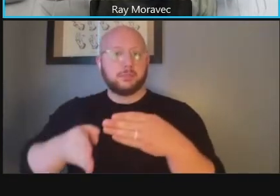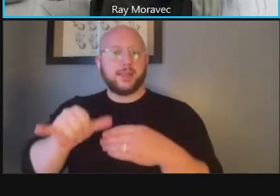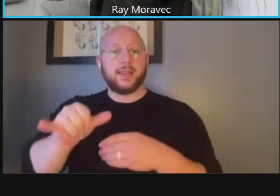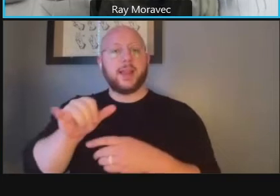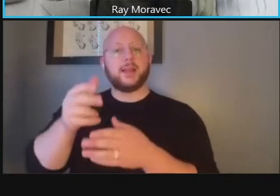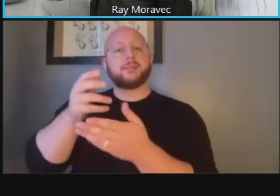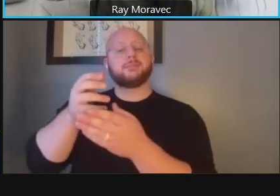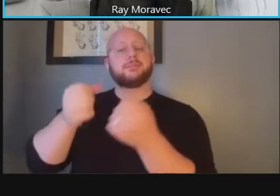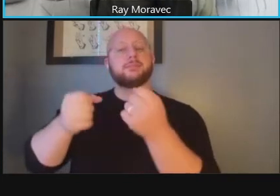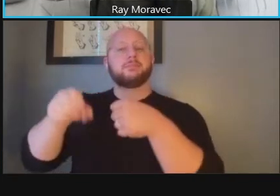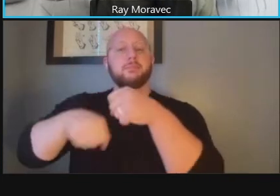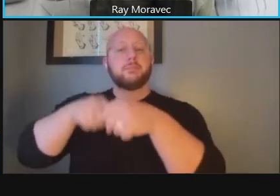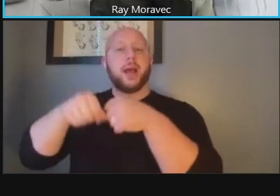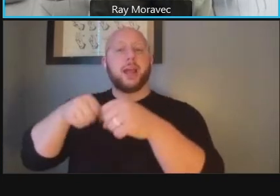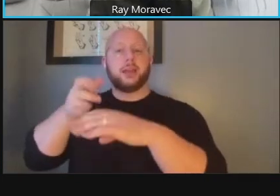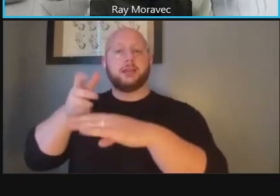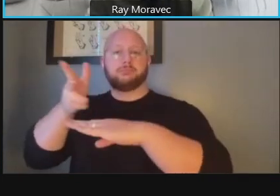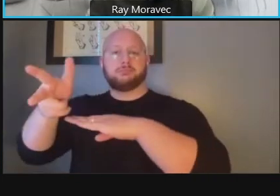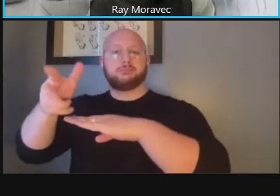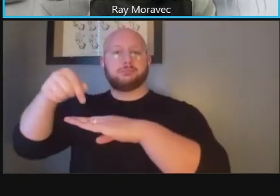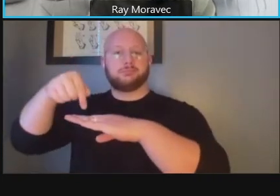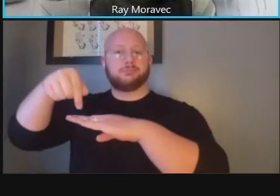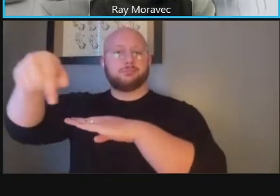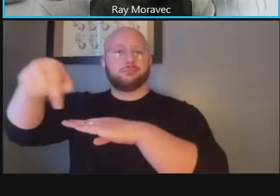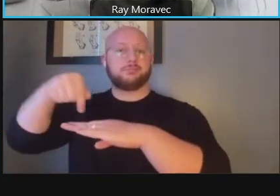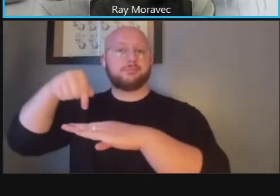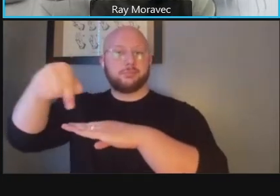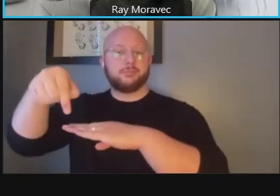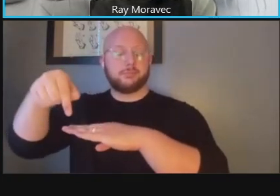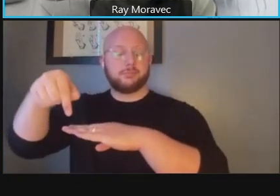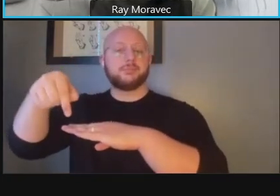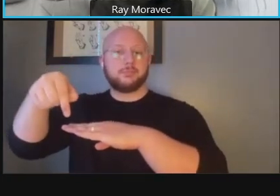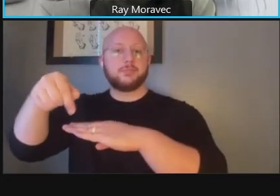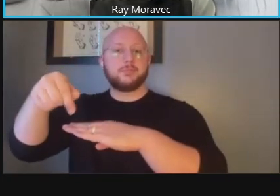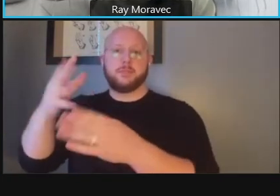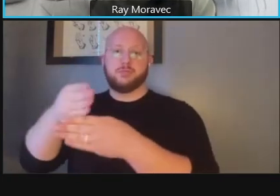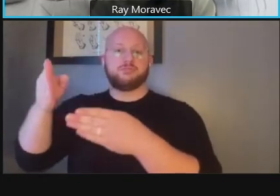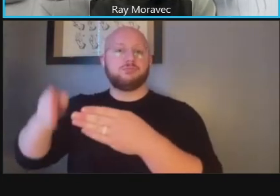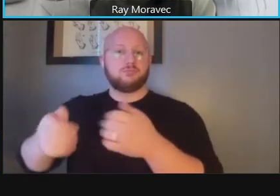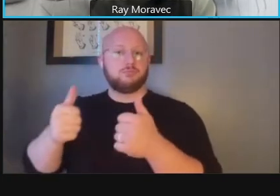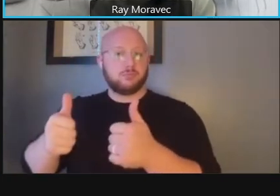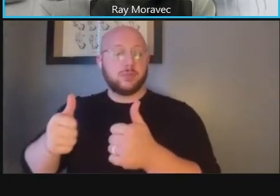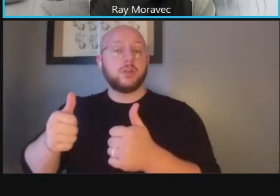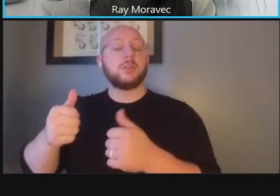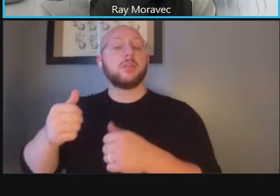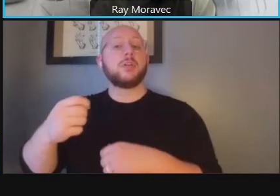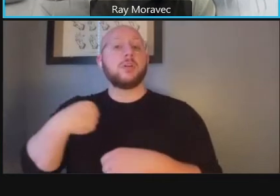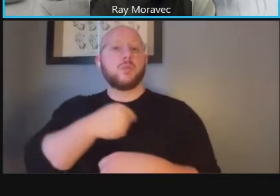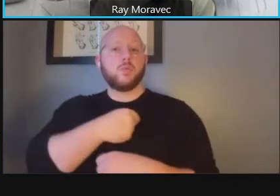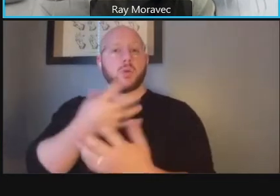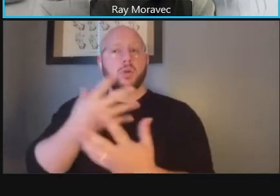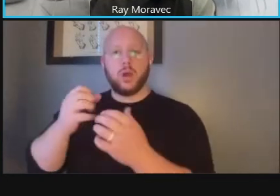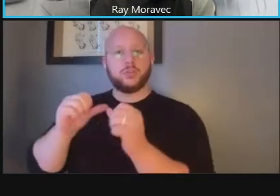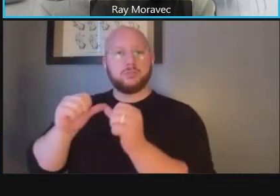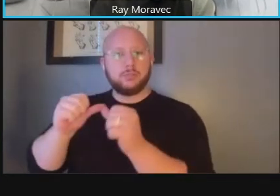added um and the bike box at connecticut avenue things that we would look to maintain but also